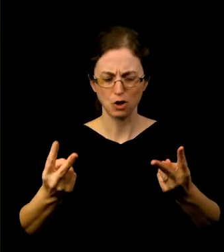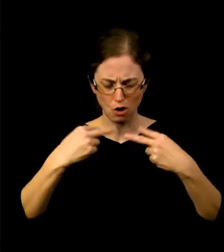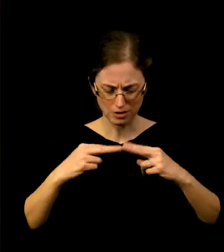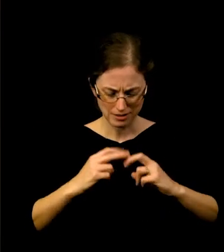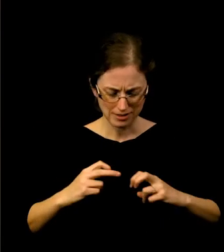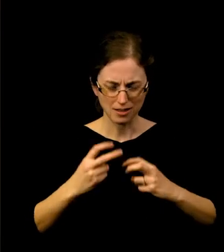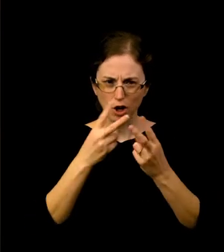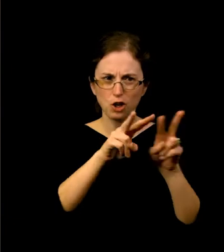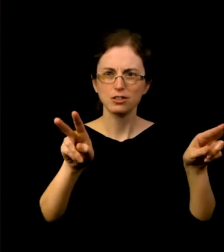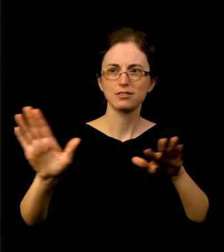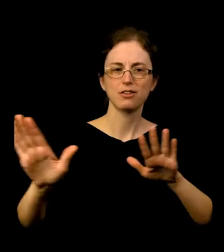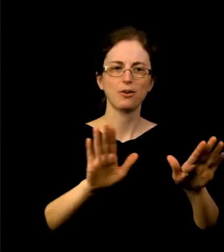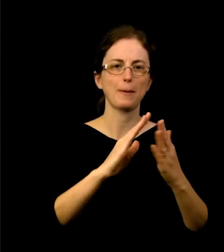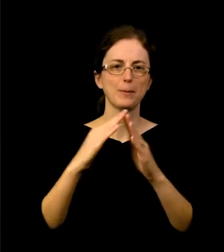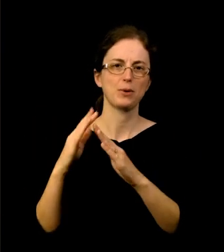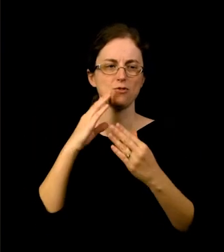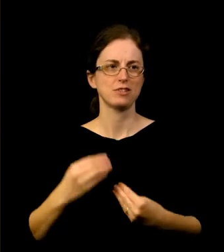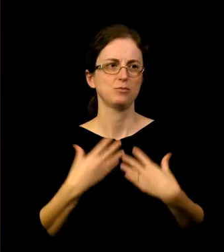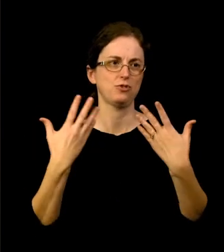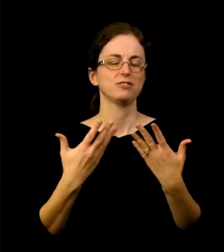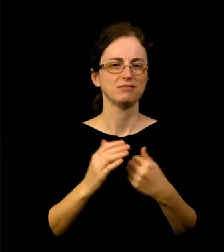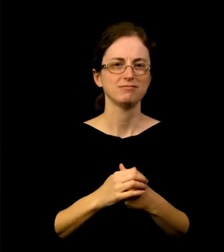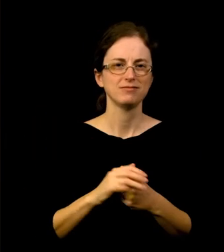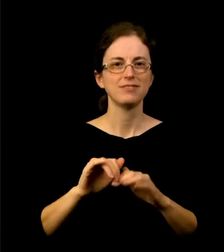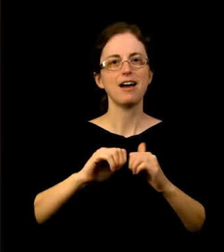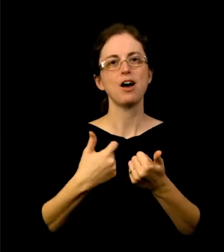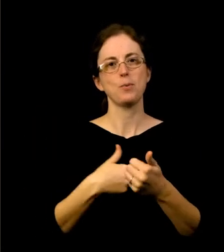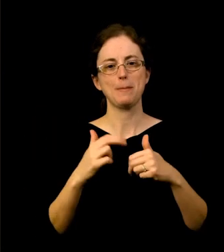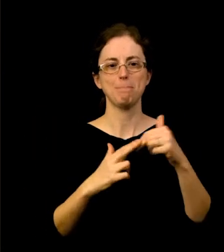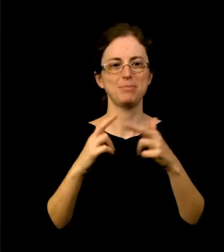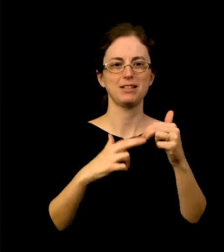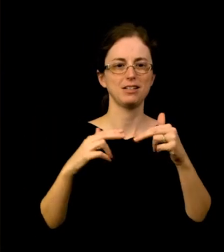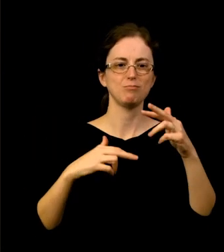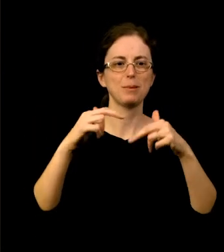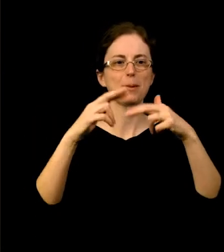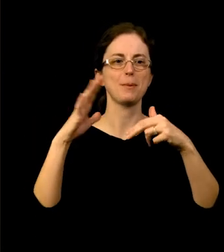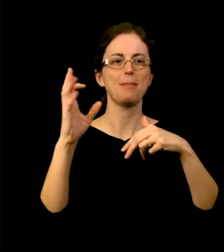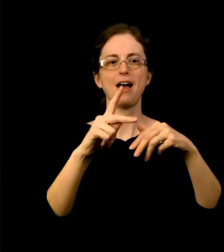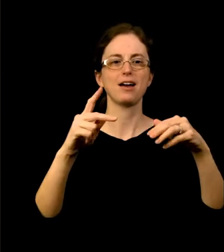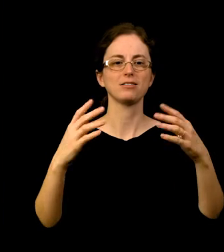This is how we heal. This is how we build back better. Thank you for your tireless service.